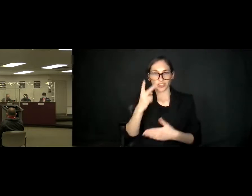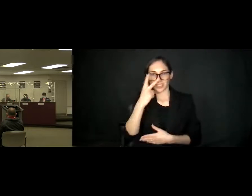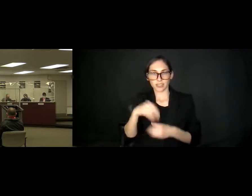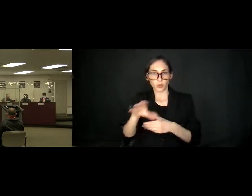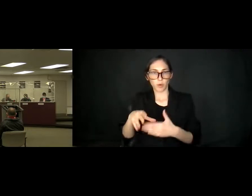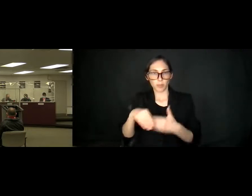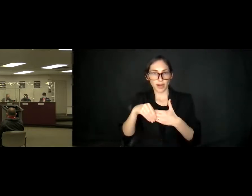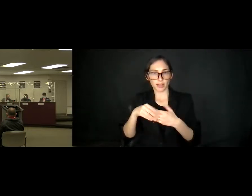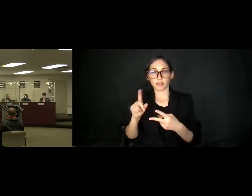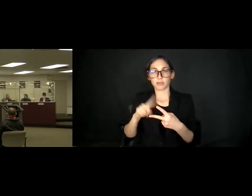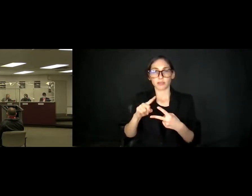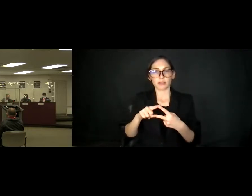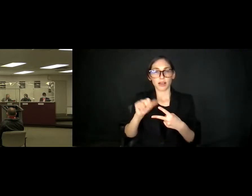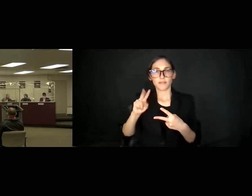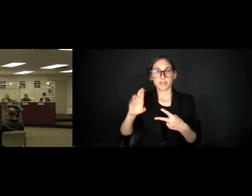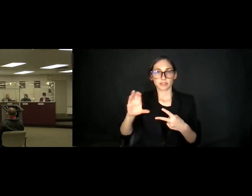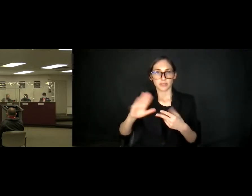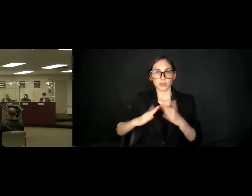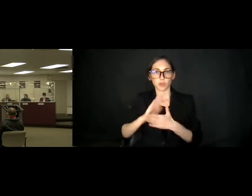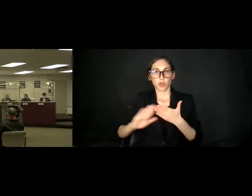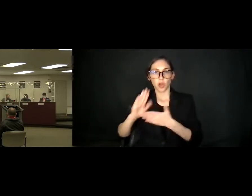Number 1 Antelope Valley Community College District Facilities Services Monthly